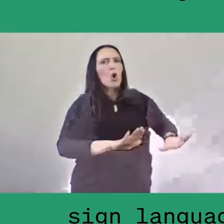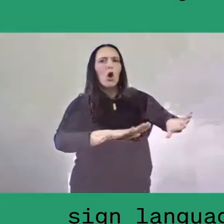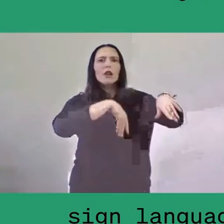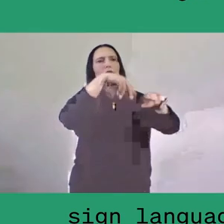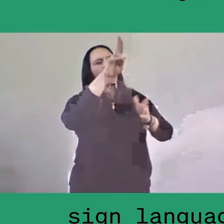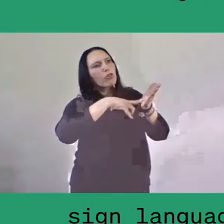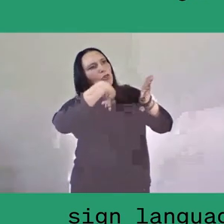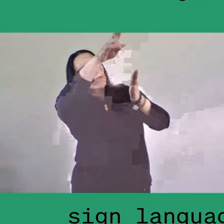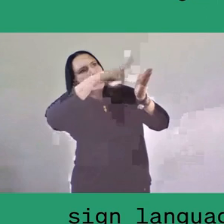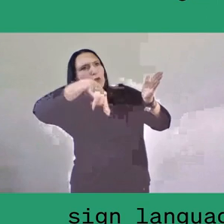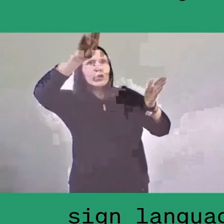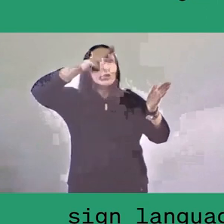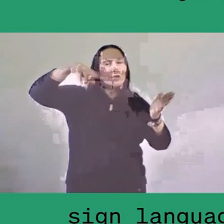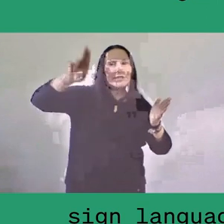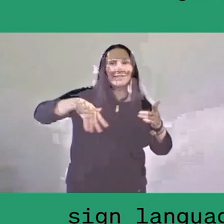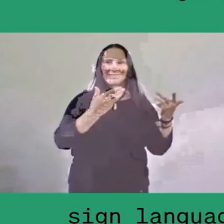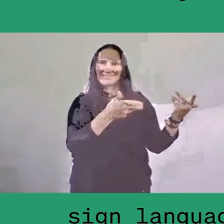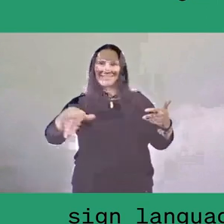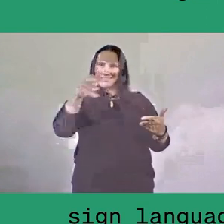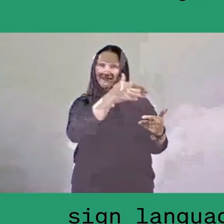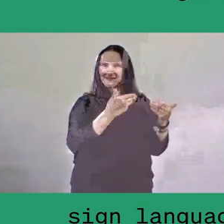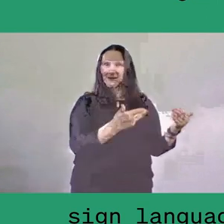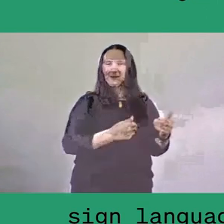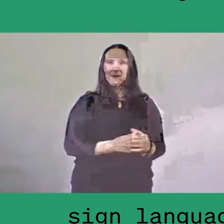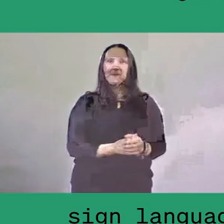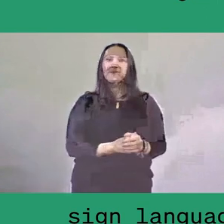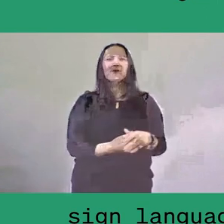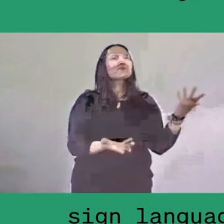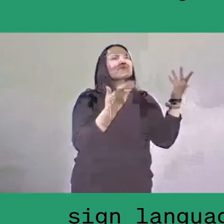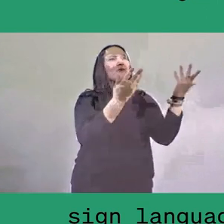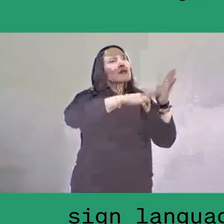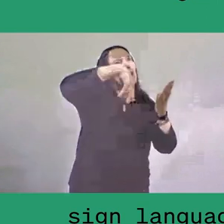to create a beautiful space around them.